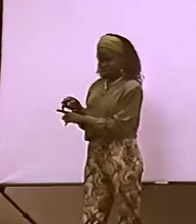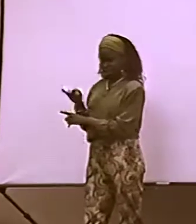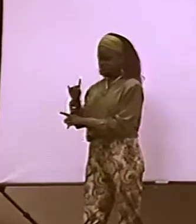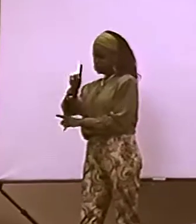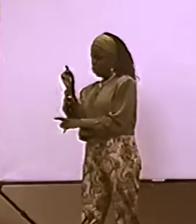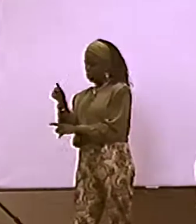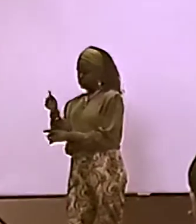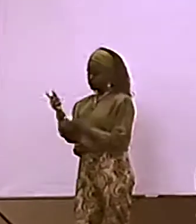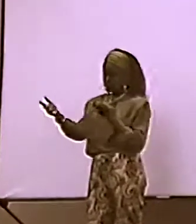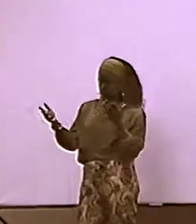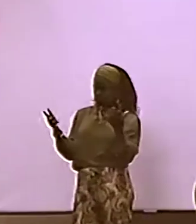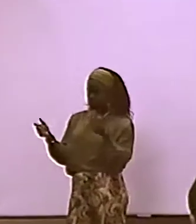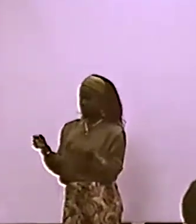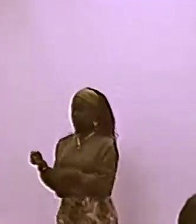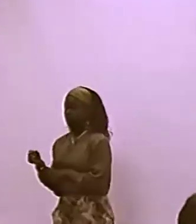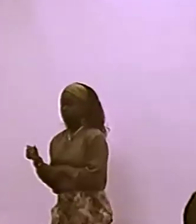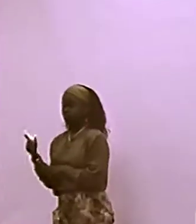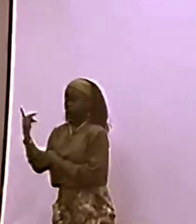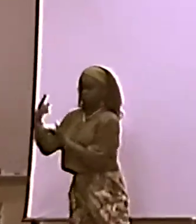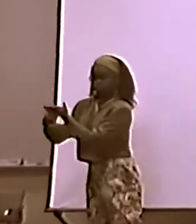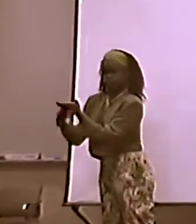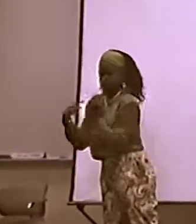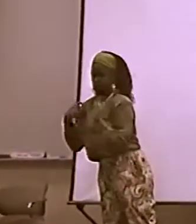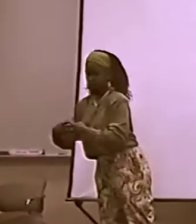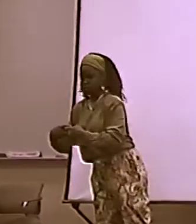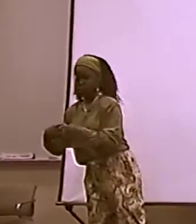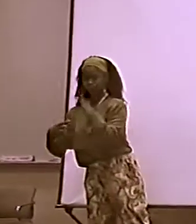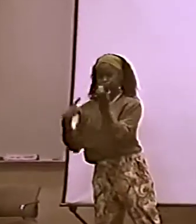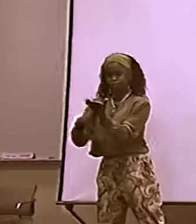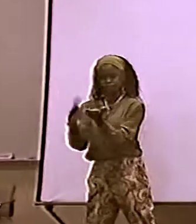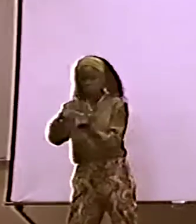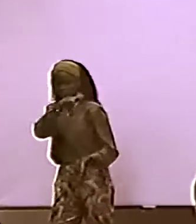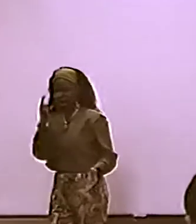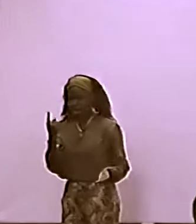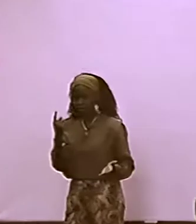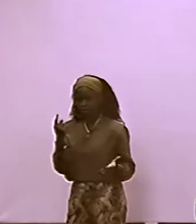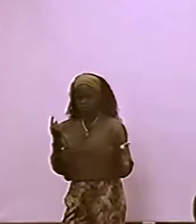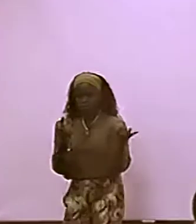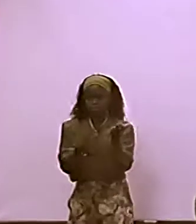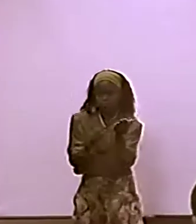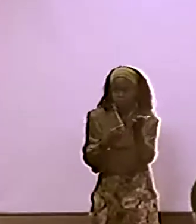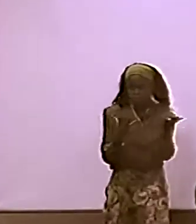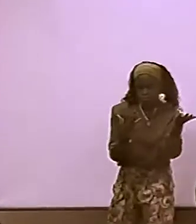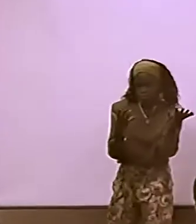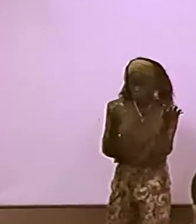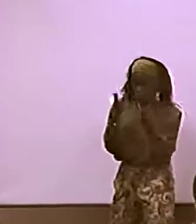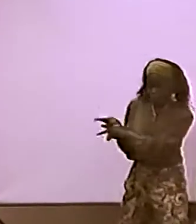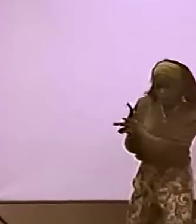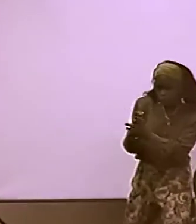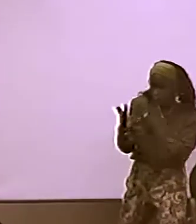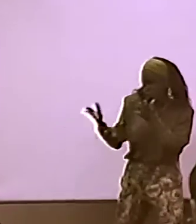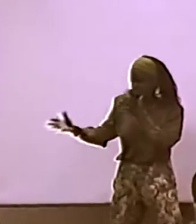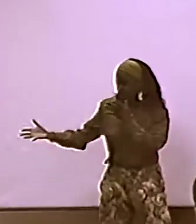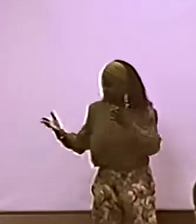ANOTHER EXAMPLE. WHAT'S THIS MEAN? WHAT'S THIS MEAN? THIS IS A FRENCH ONE.